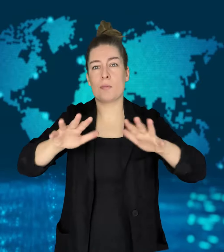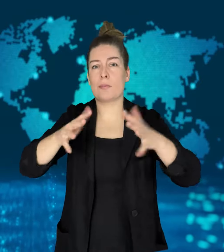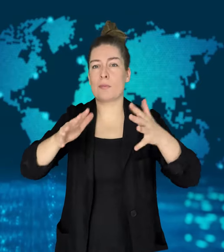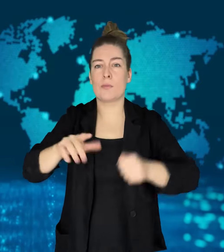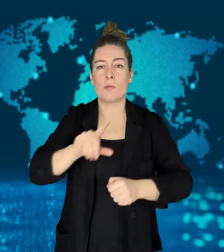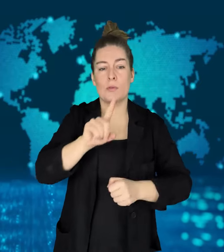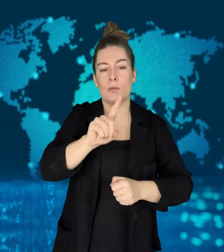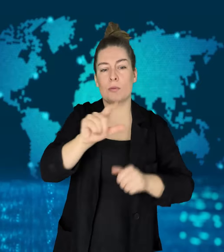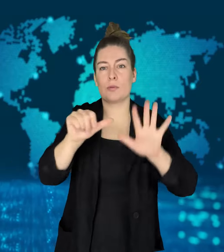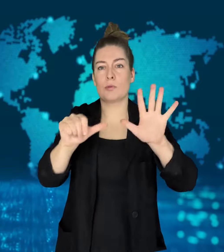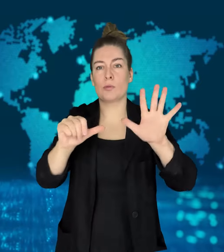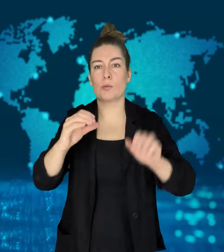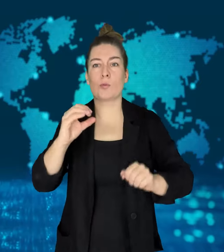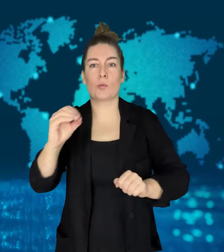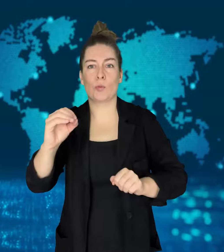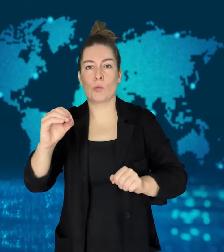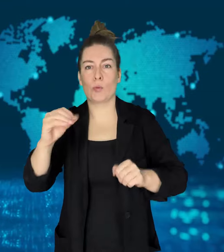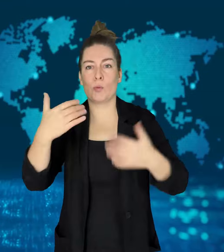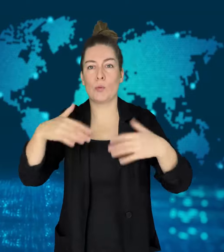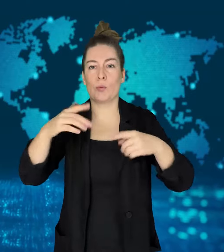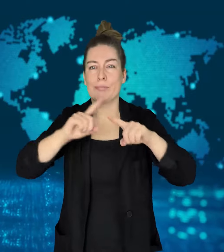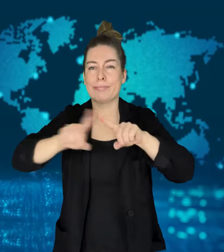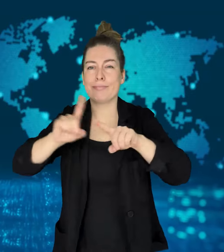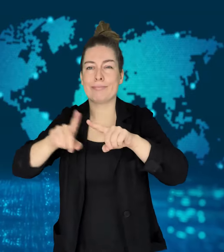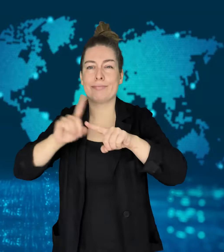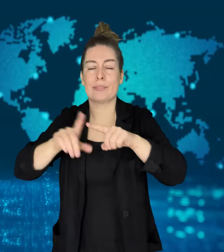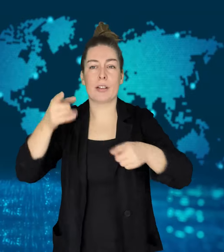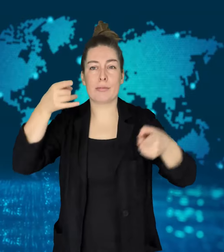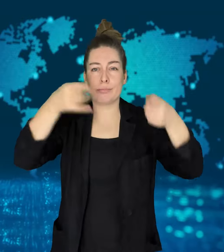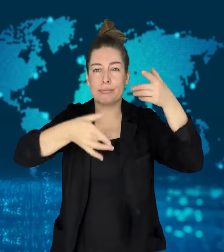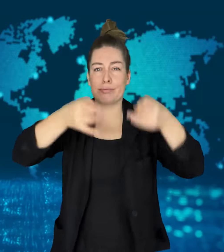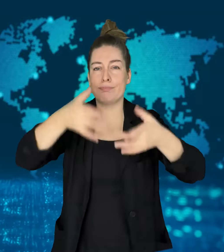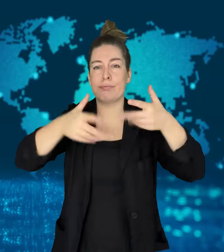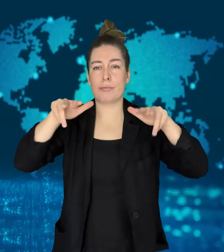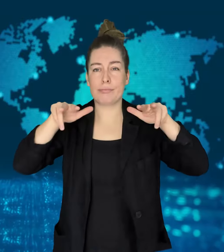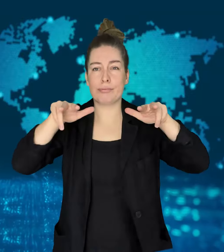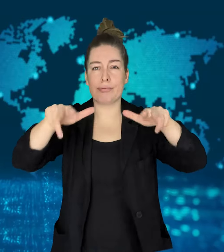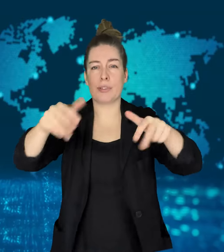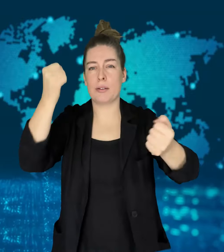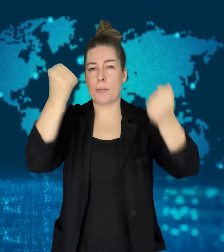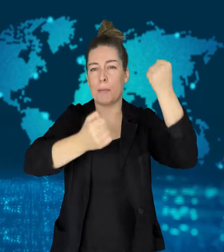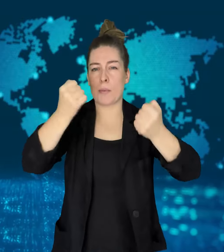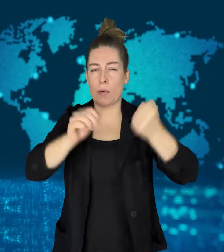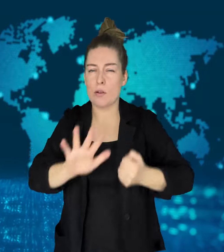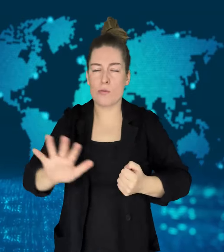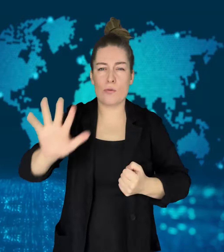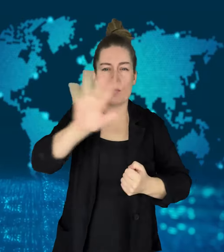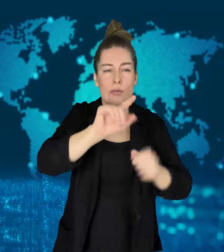Around 160 missiles and drones hit cities across Ukraine,